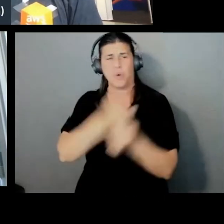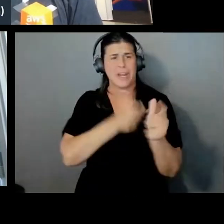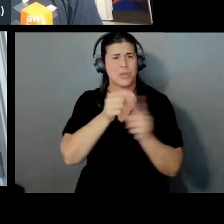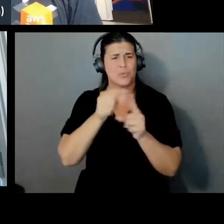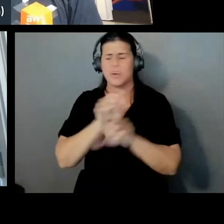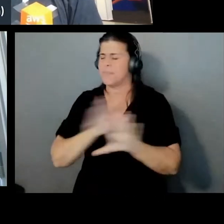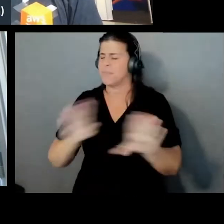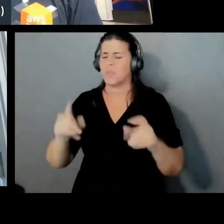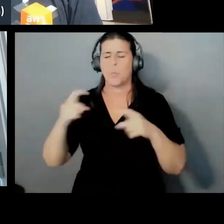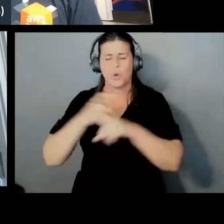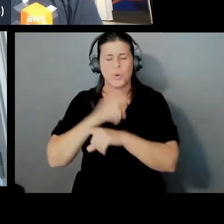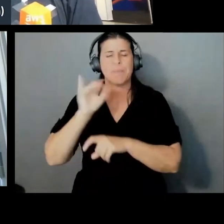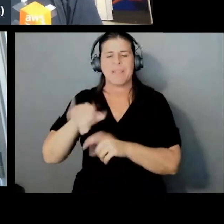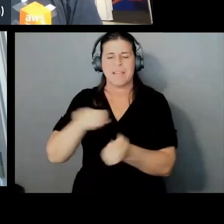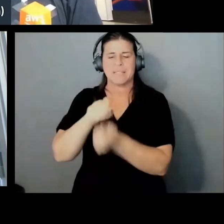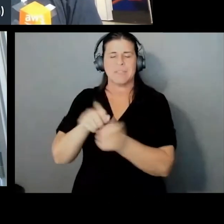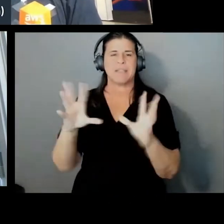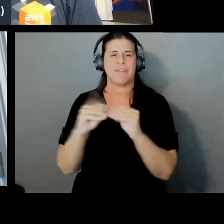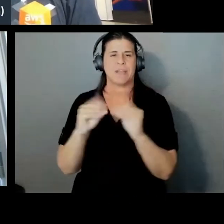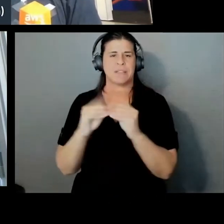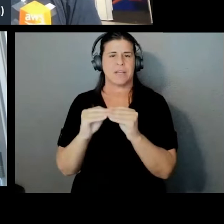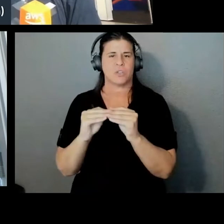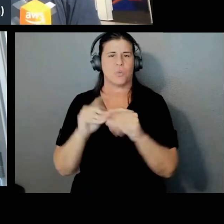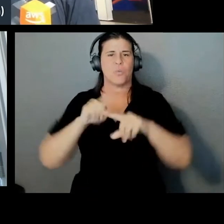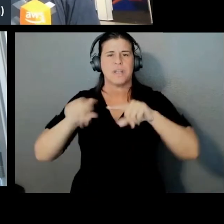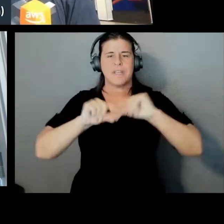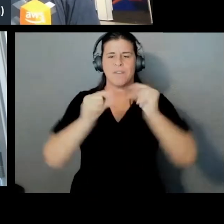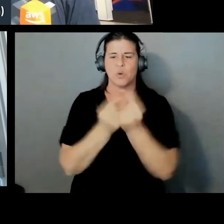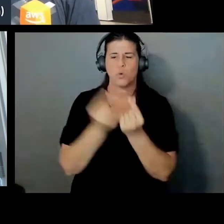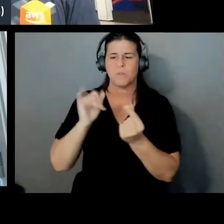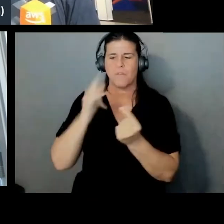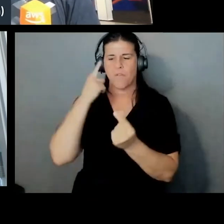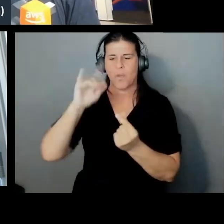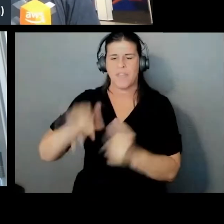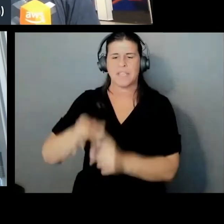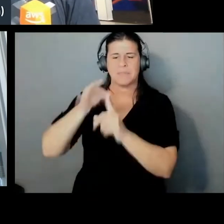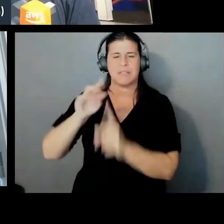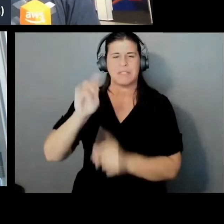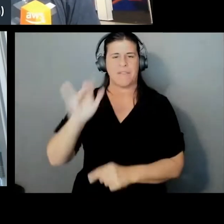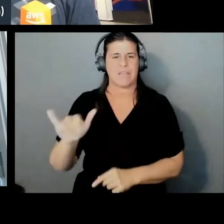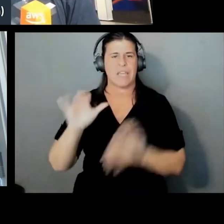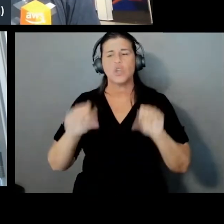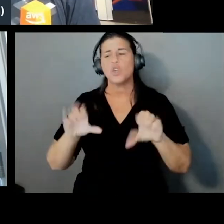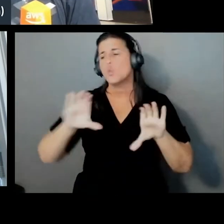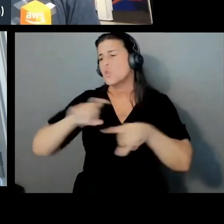with all the different groups with that unique key. So you can still do a call with like 70 people.